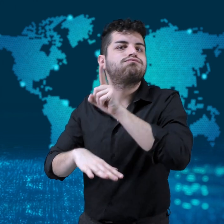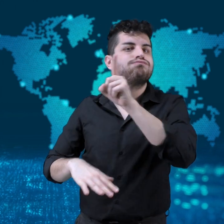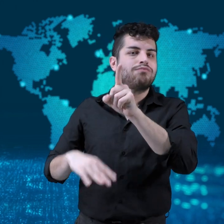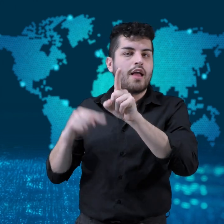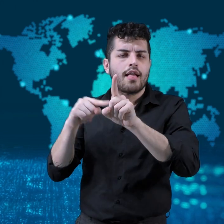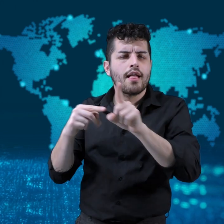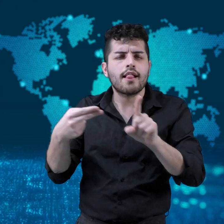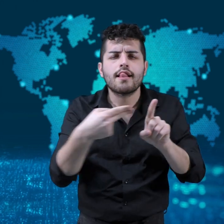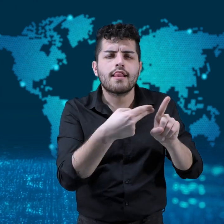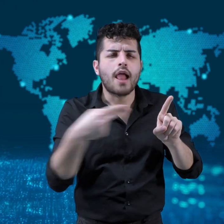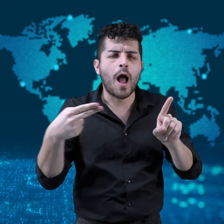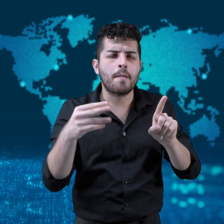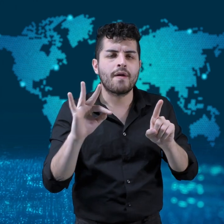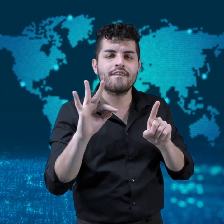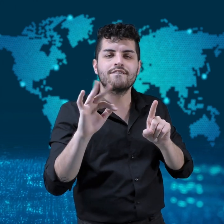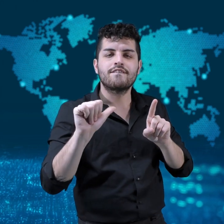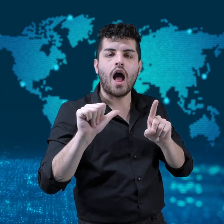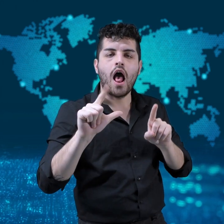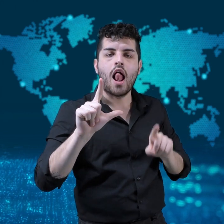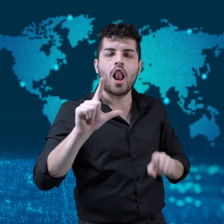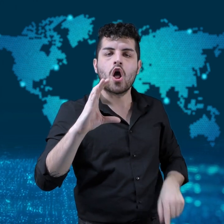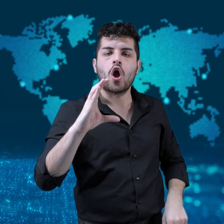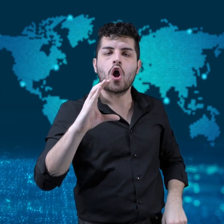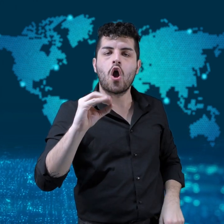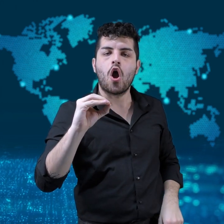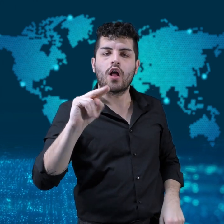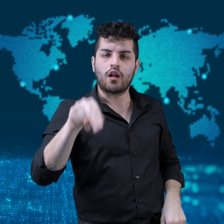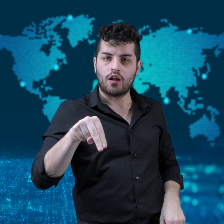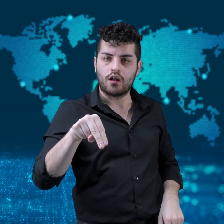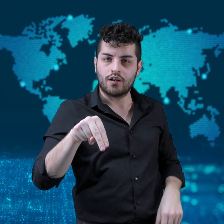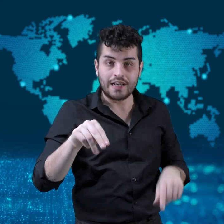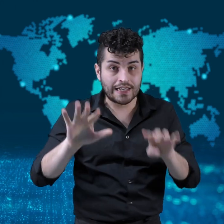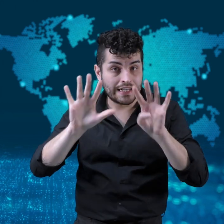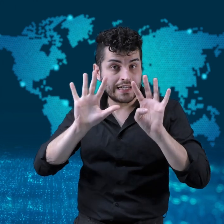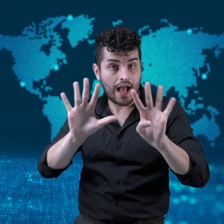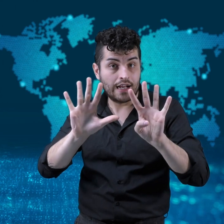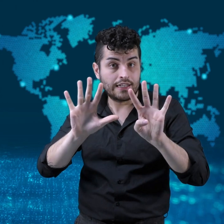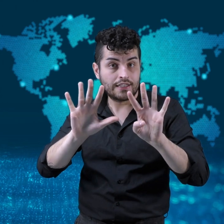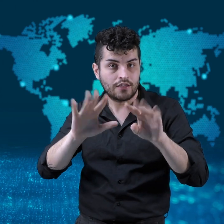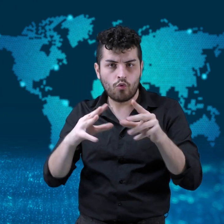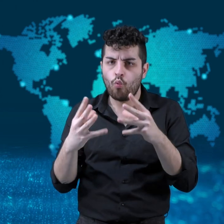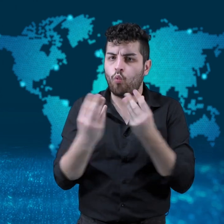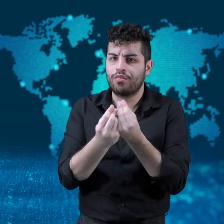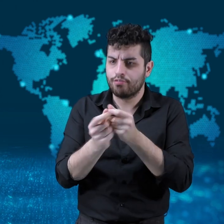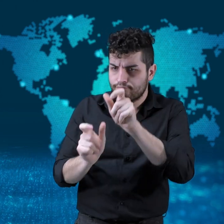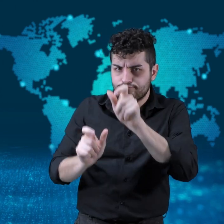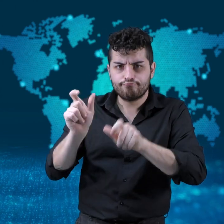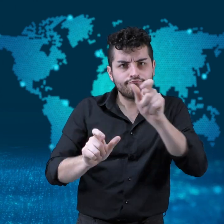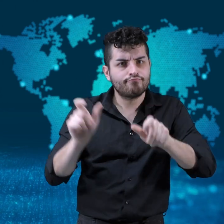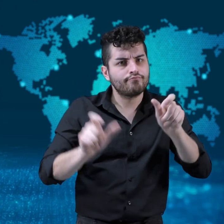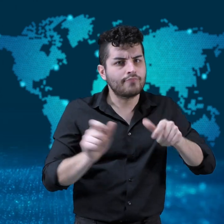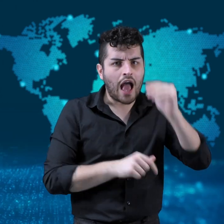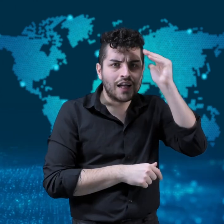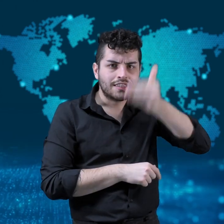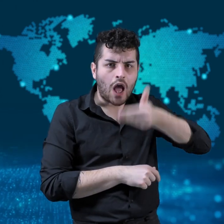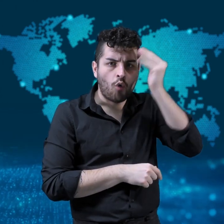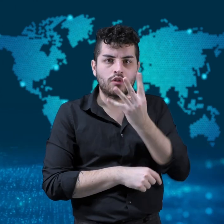Falcon 9 rocket with four astronauts on board.